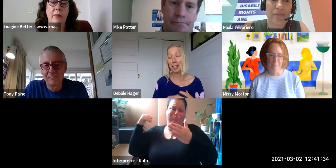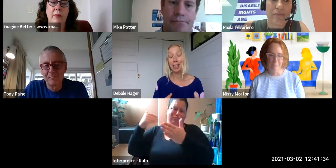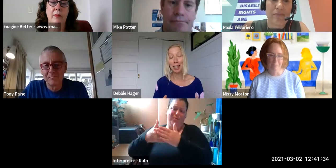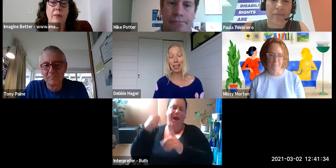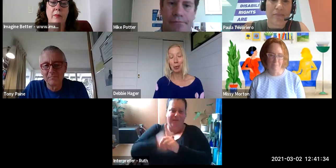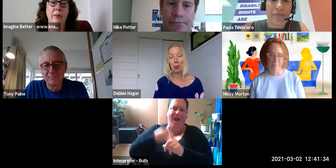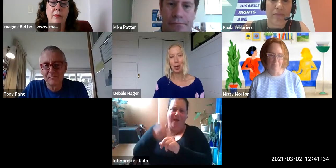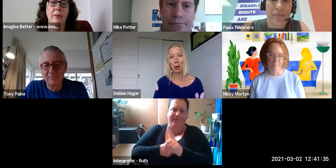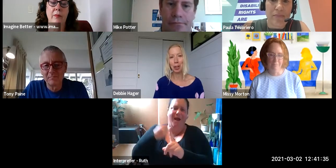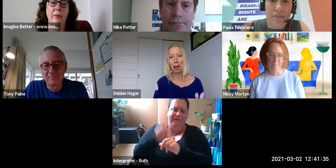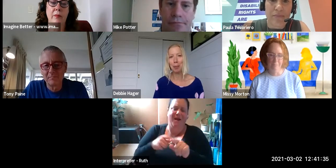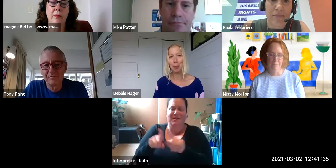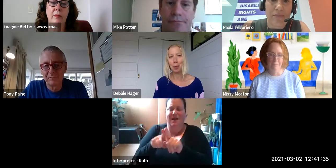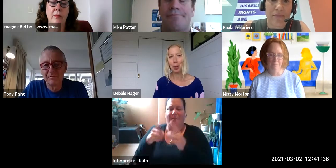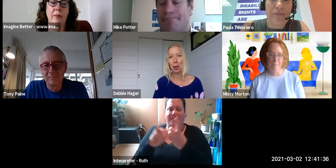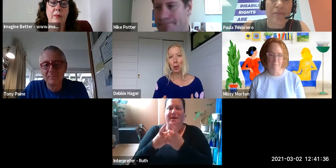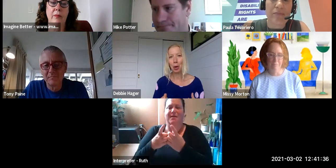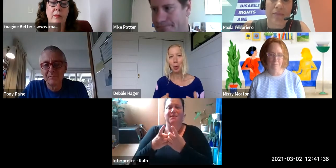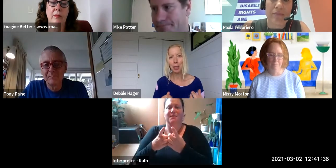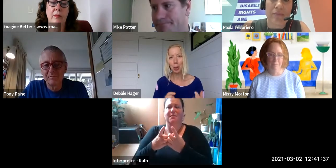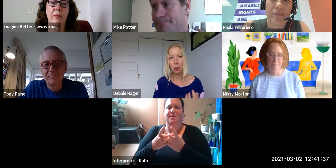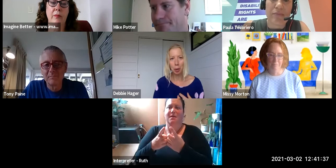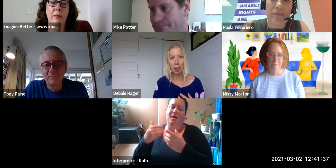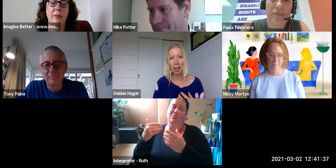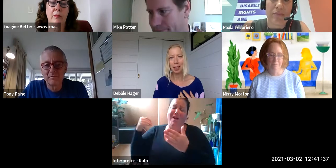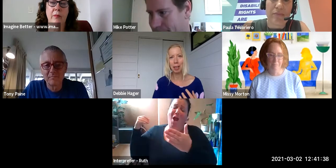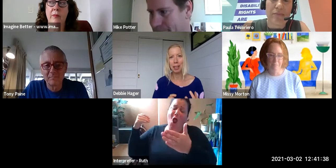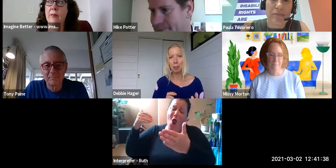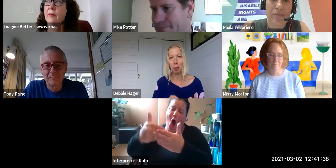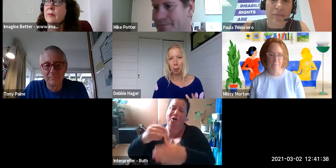is really wanting to have a national conversation about disability.